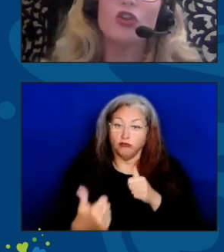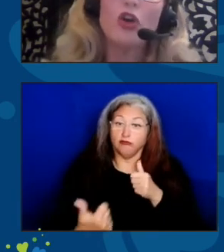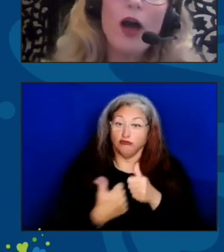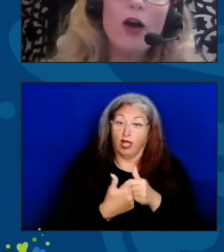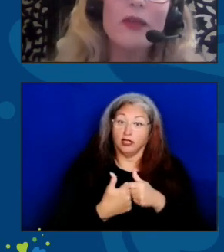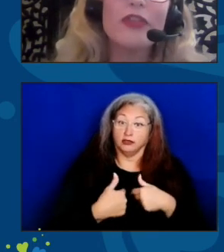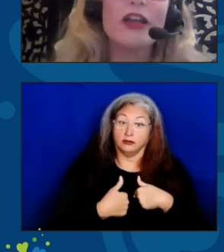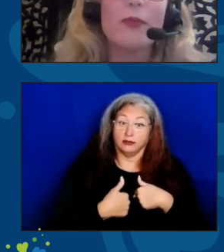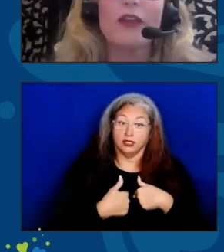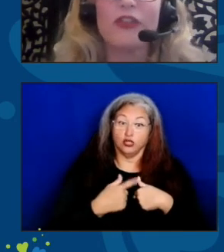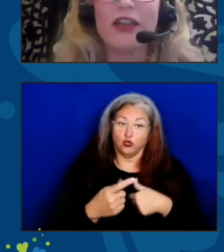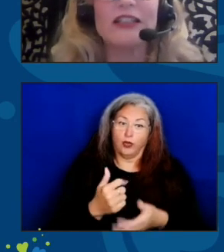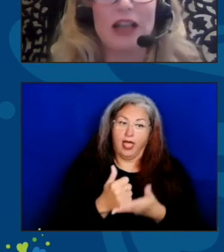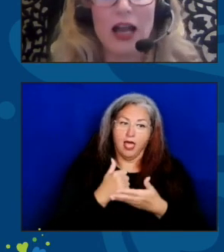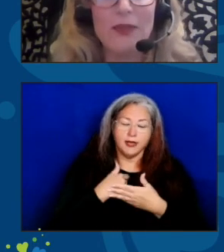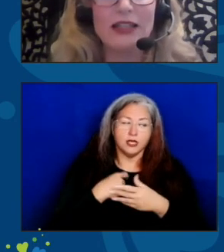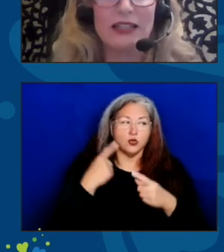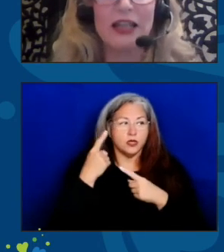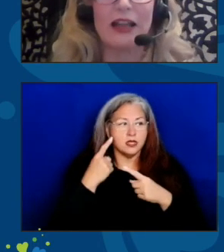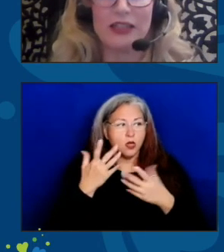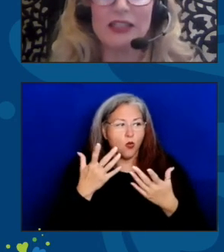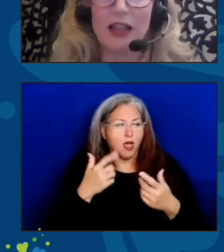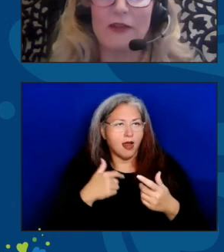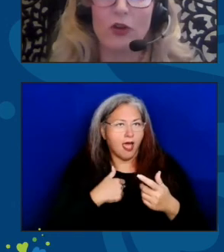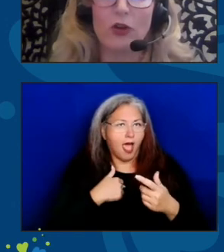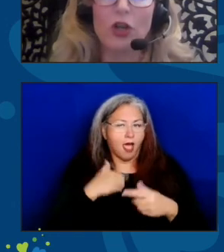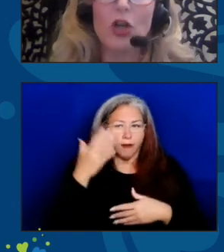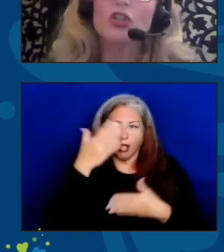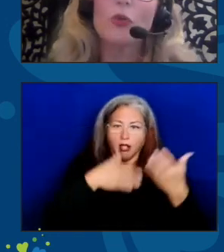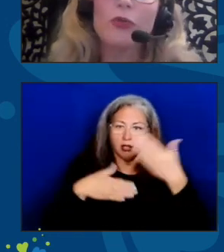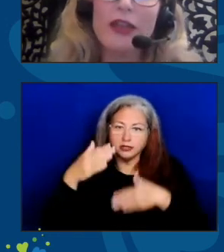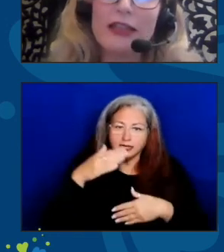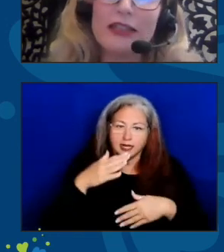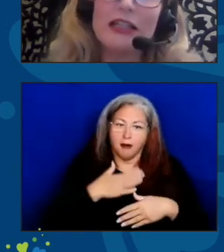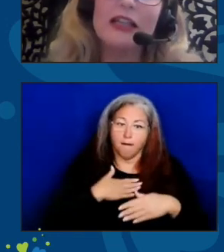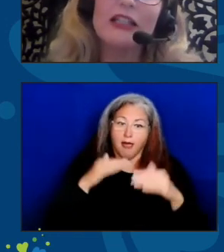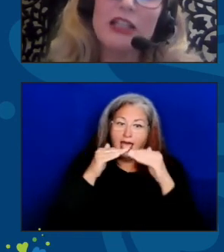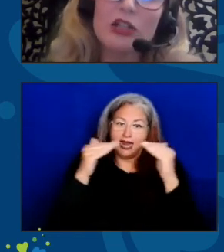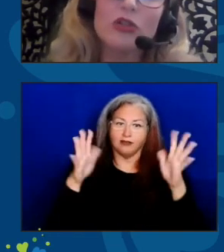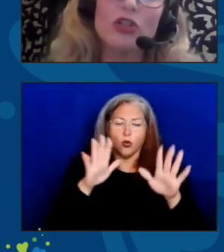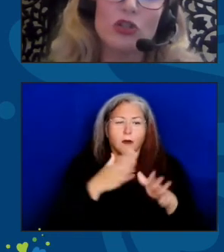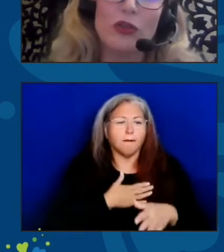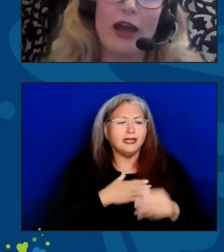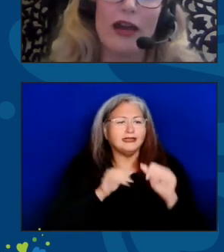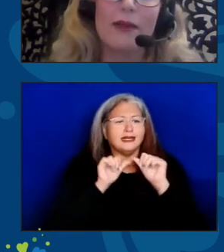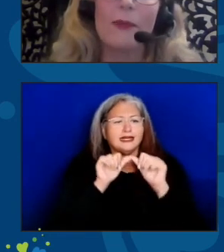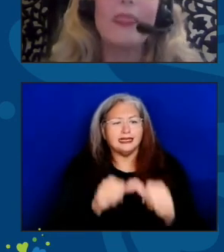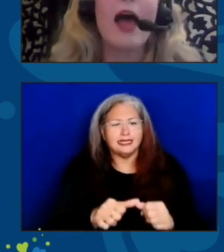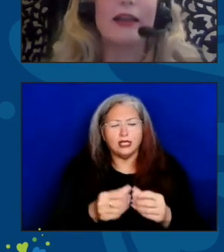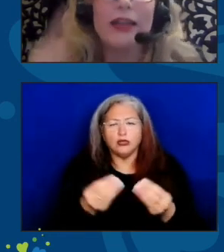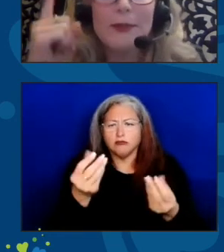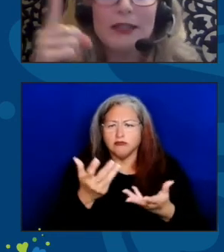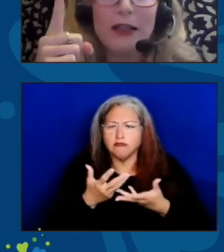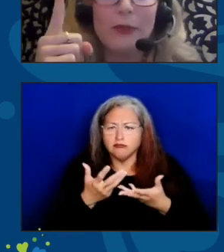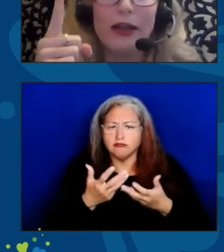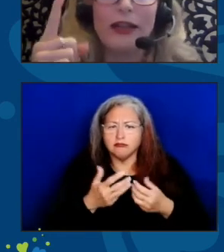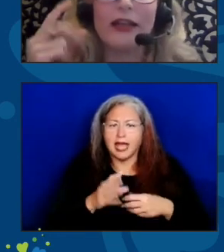You help me think about the things that I'm not seeing at this level. So please, continue to do that and keep celebrating,